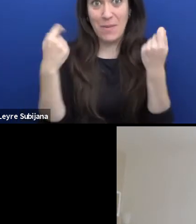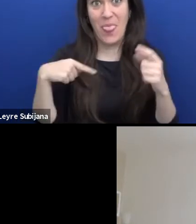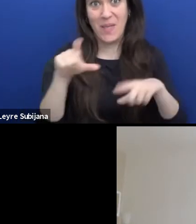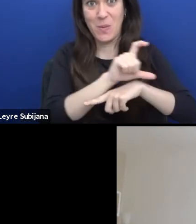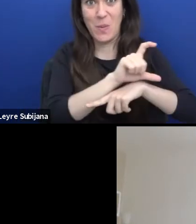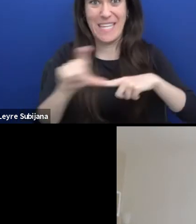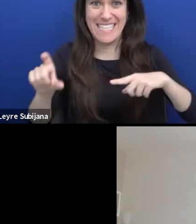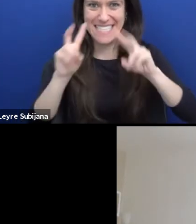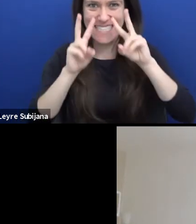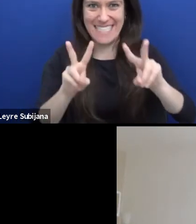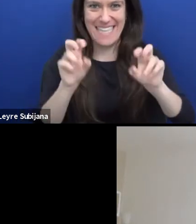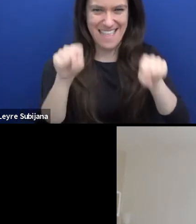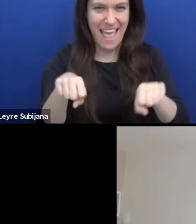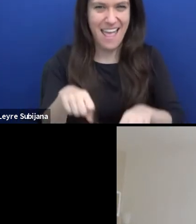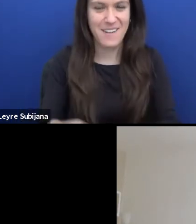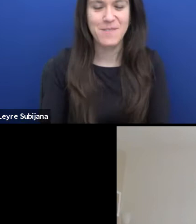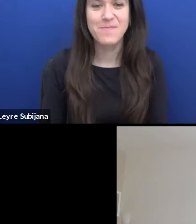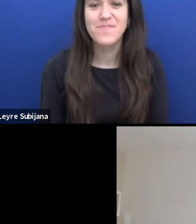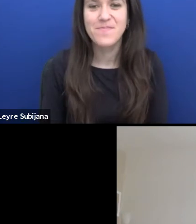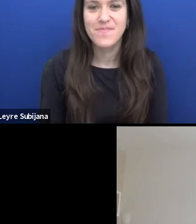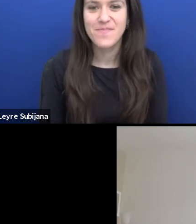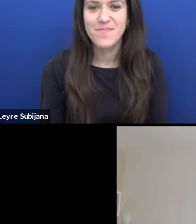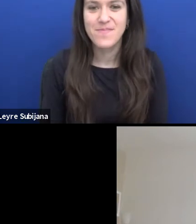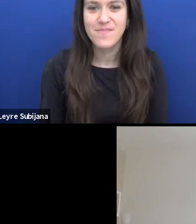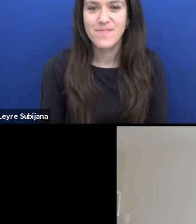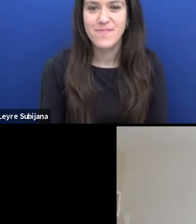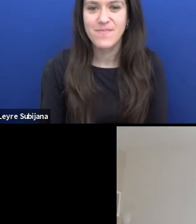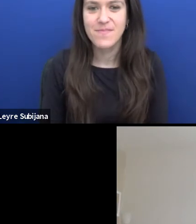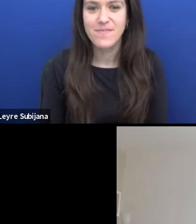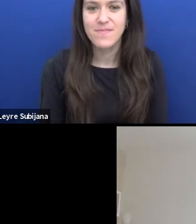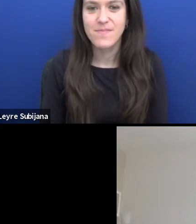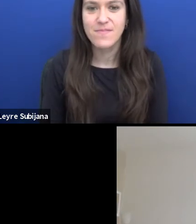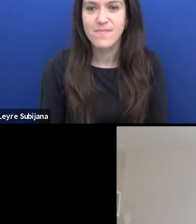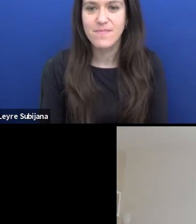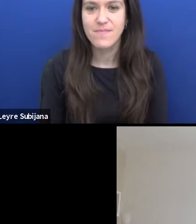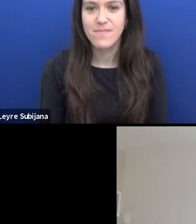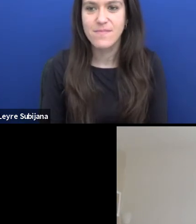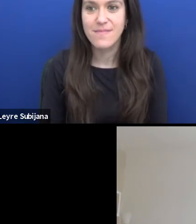The interactive demo crisis deals with questions